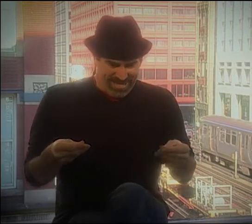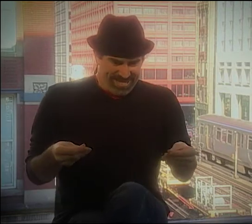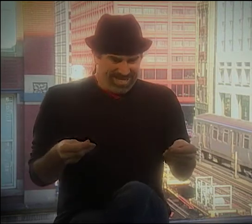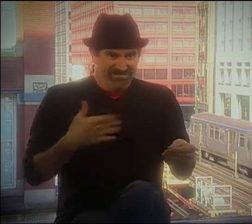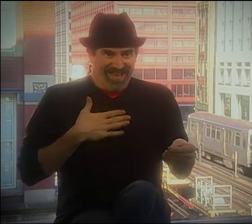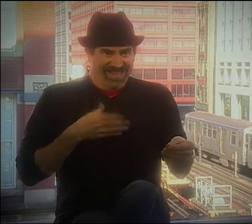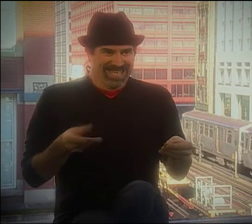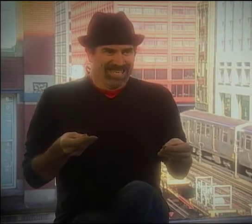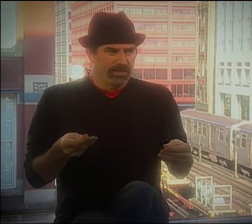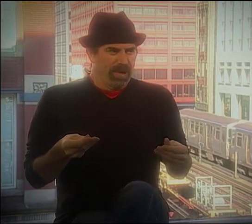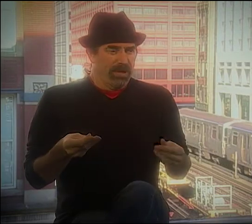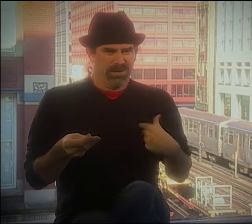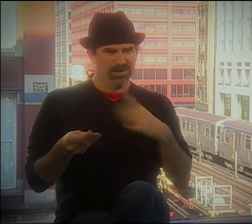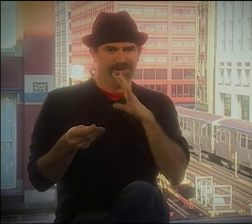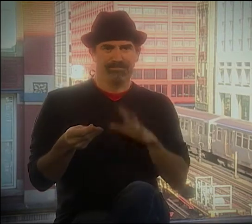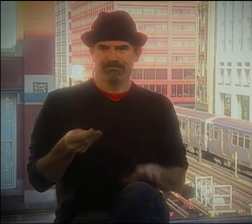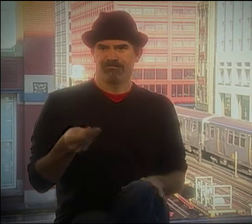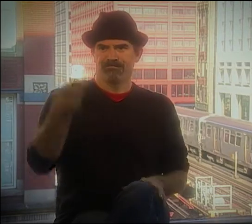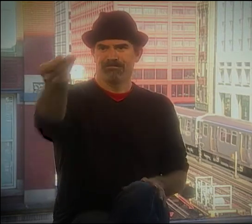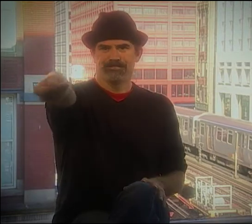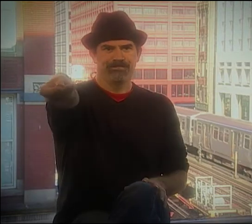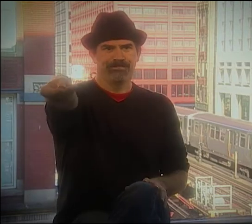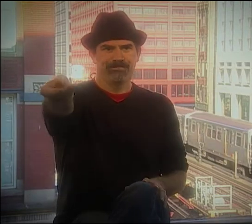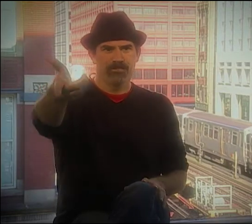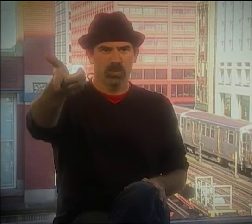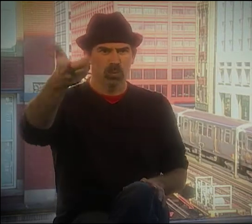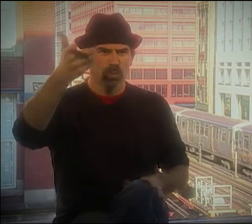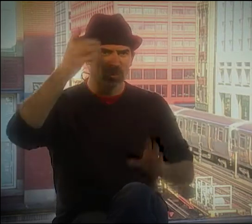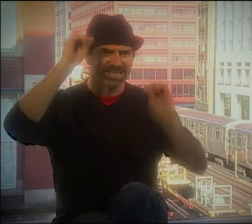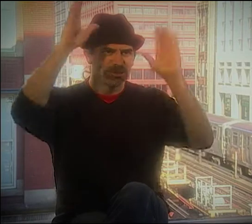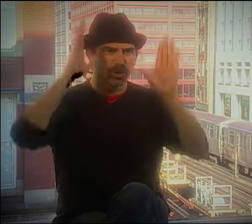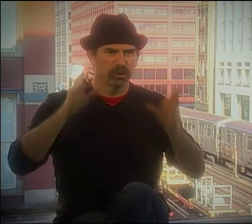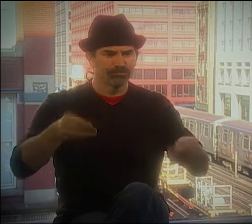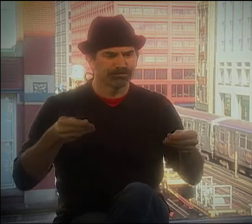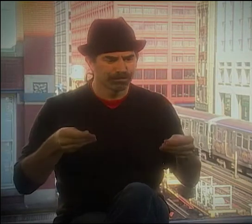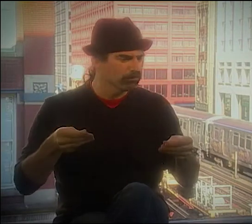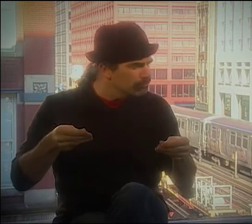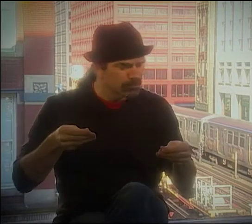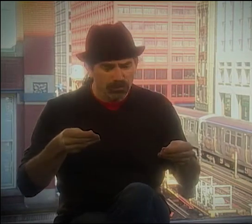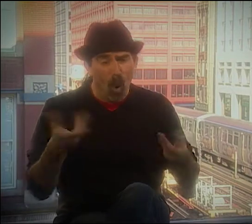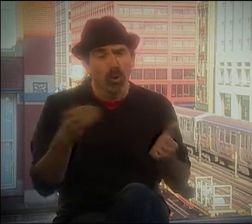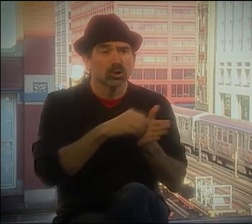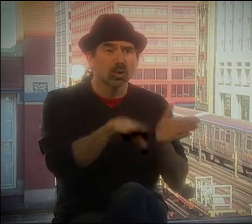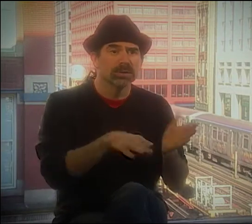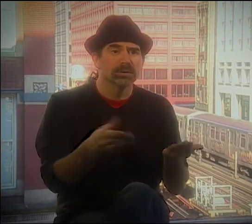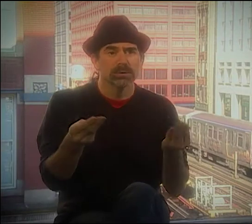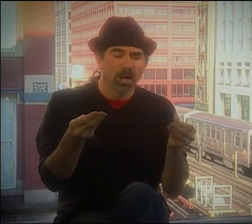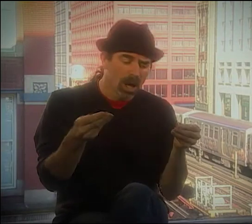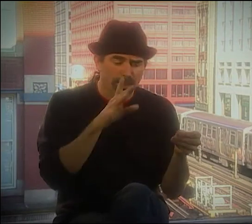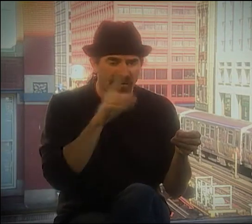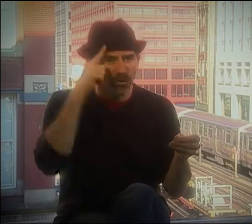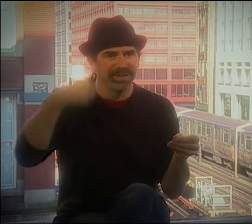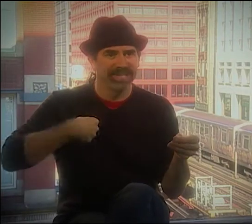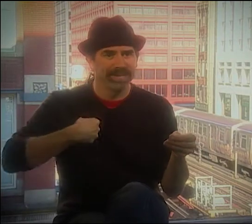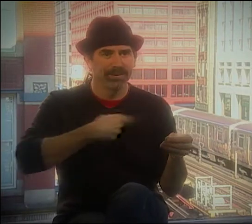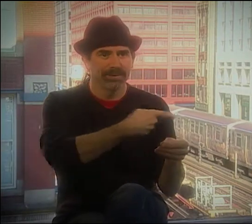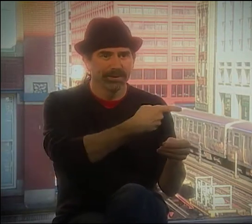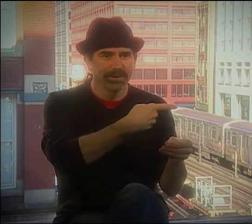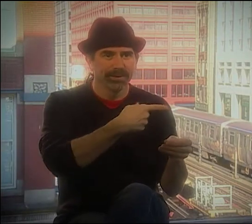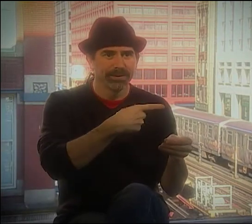YOU KNOW, WROTE THIS THING, BUT THEN HOW DO I SPEAK IT? SO I GAVE IT TO THE TEACHER OR HAVE ANOTHER STUDENT READ